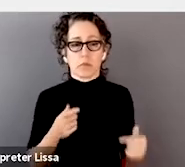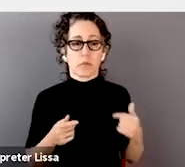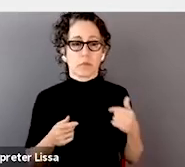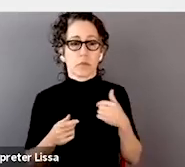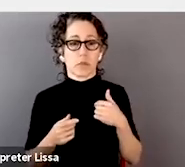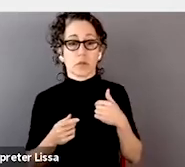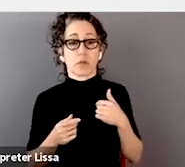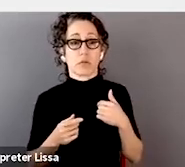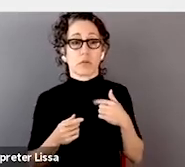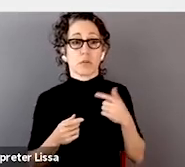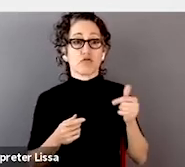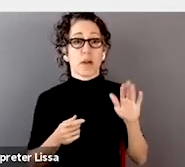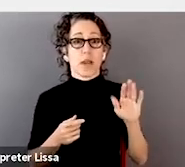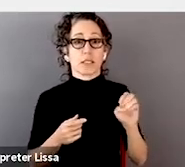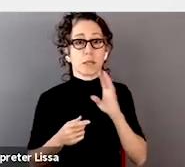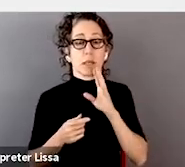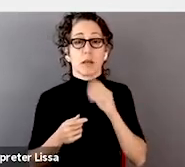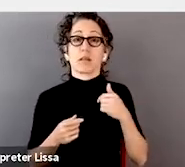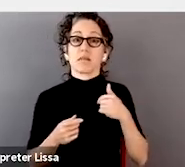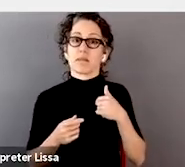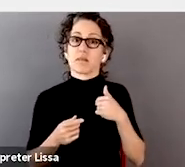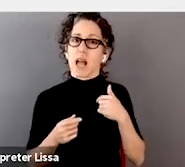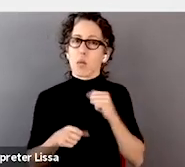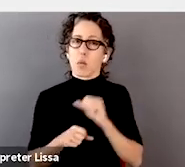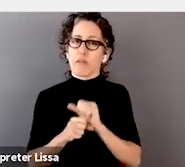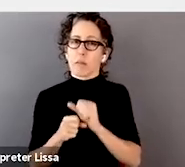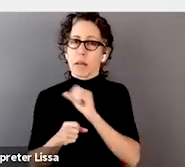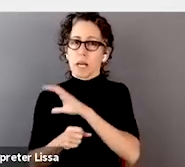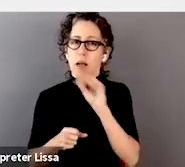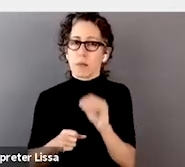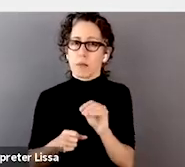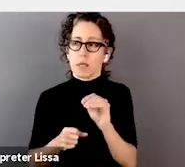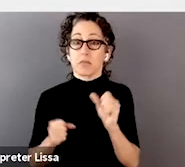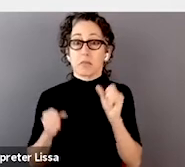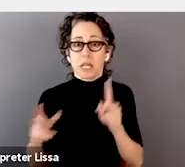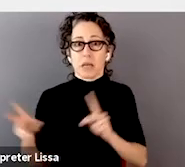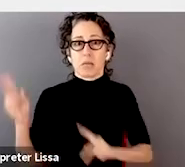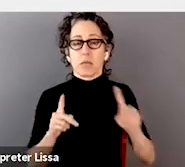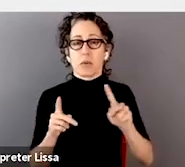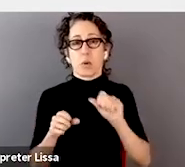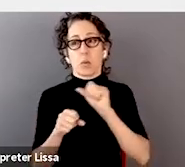that have a range of people working in the space, so if you want to do research,